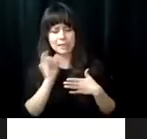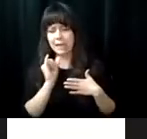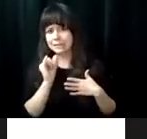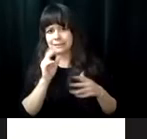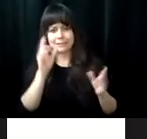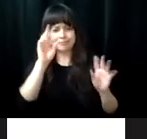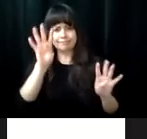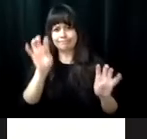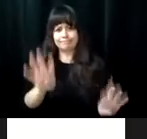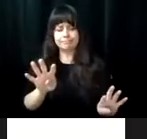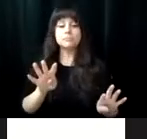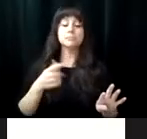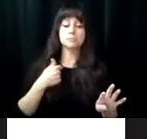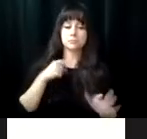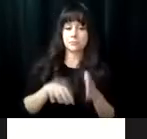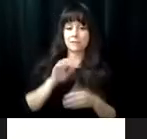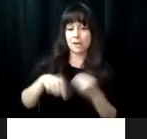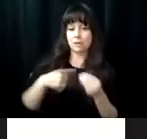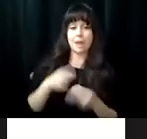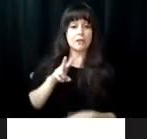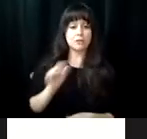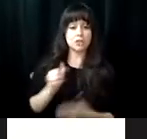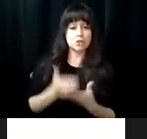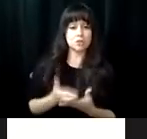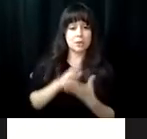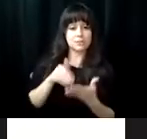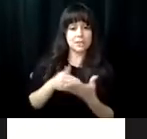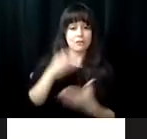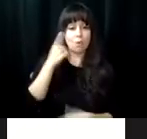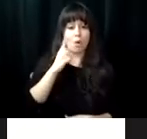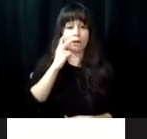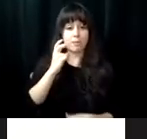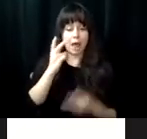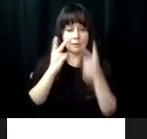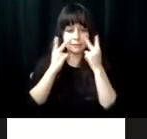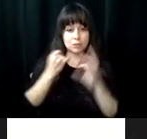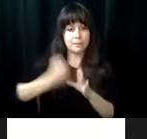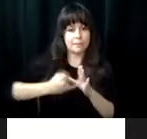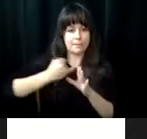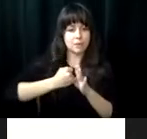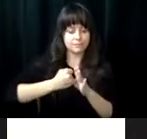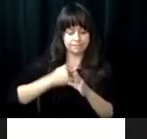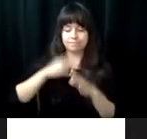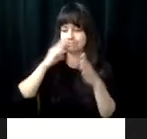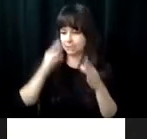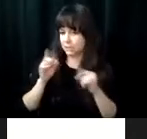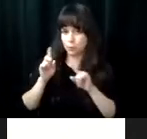really scared and didn't know what my life was going to look like. This was when I found out about Virginia